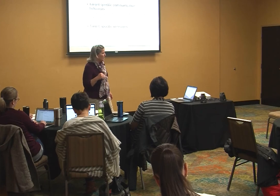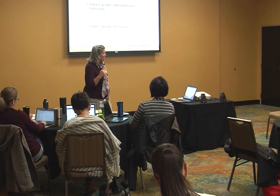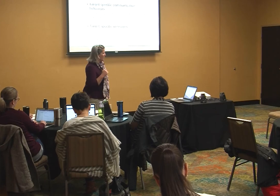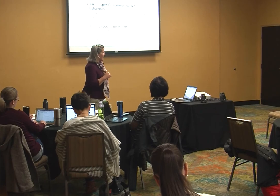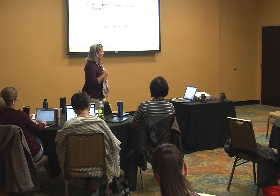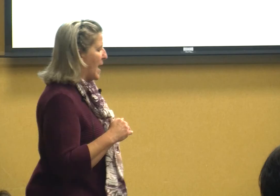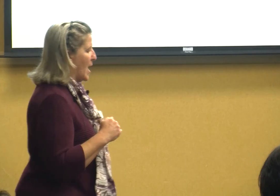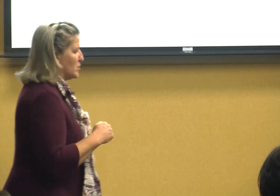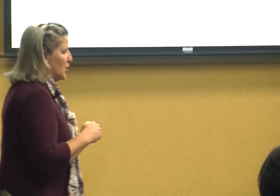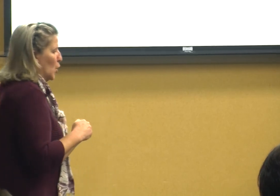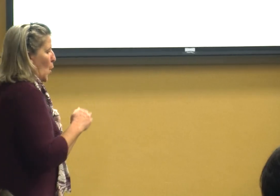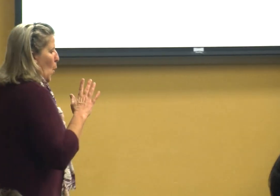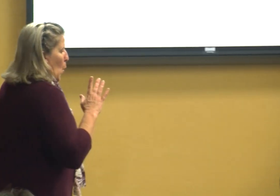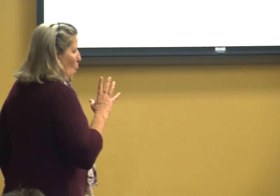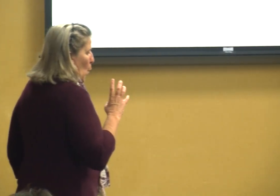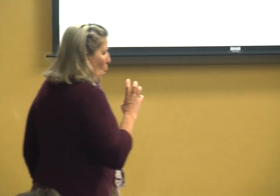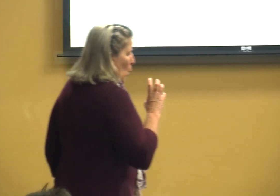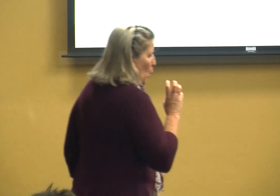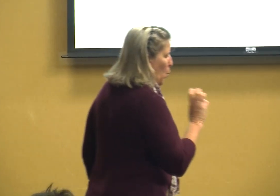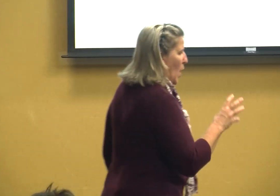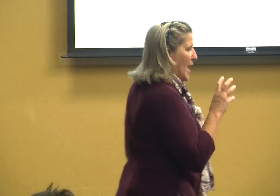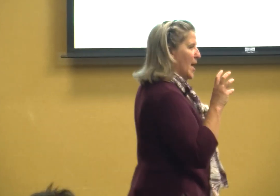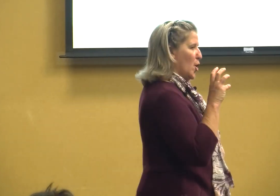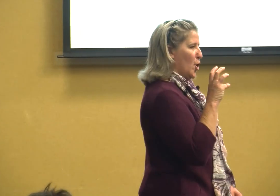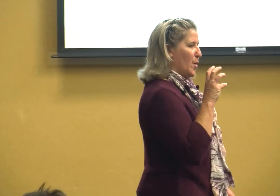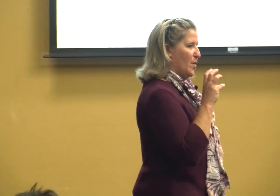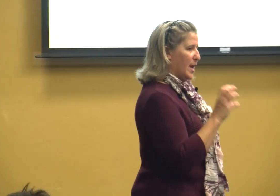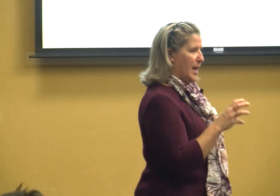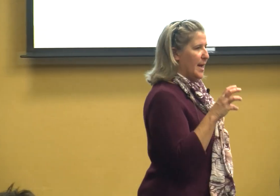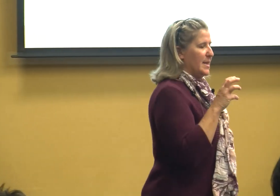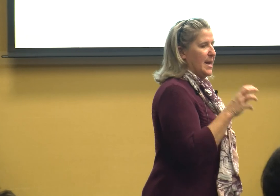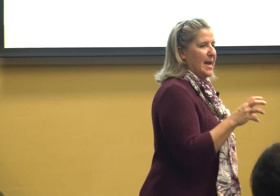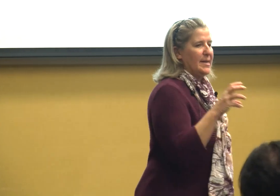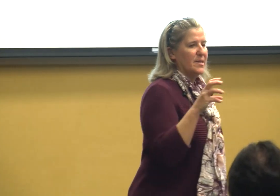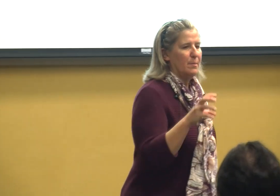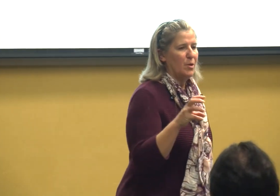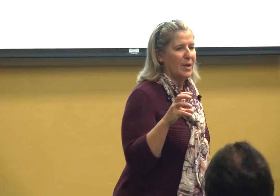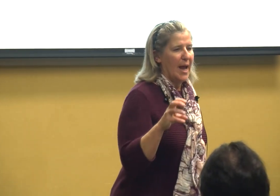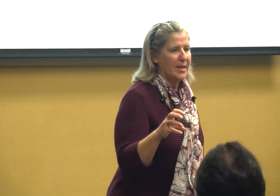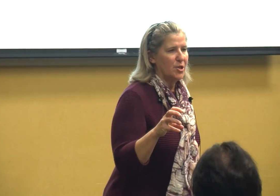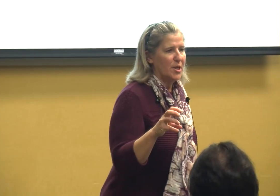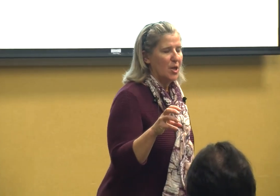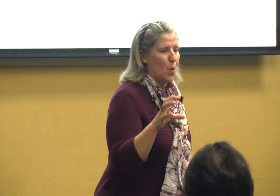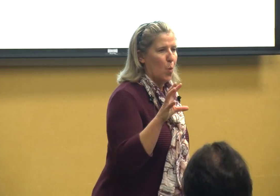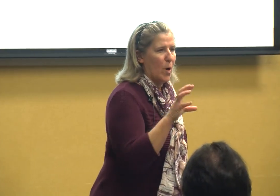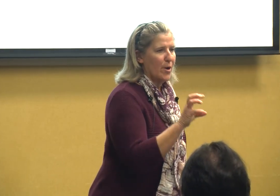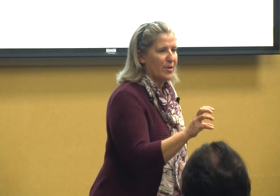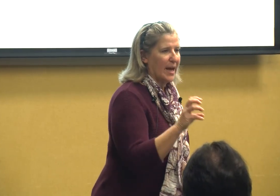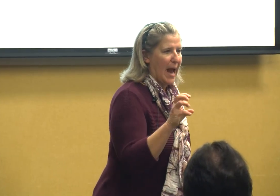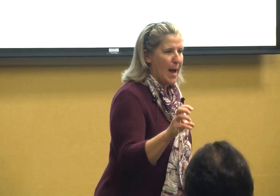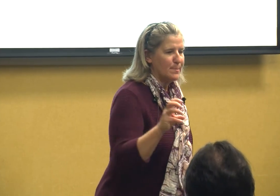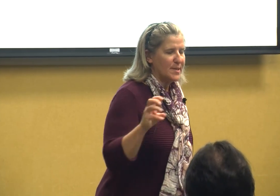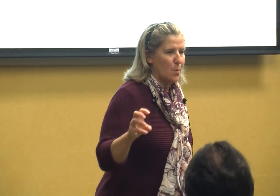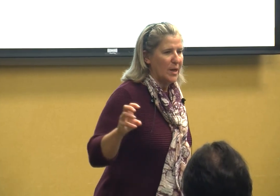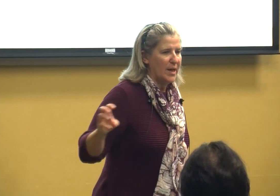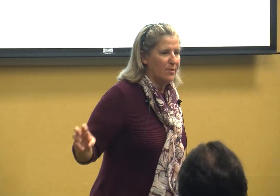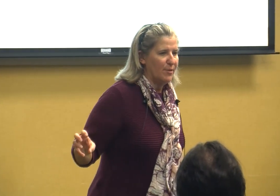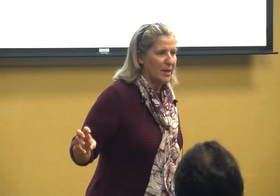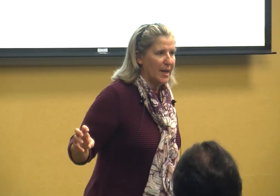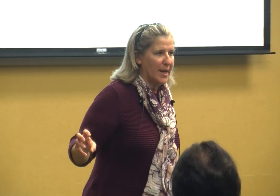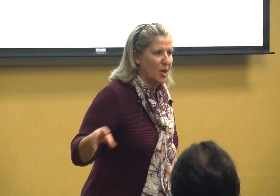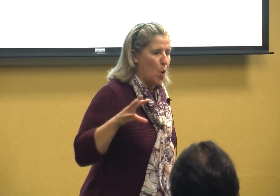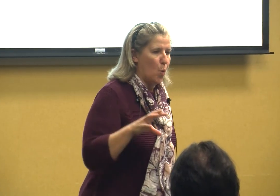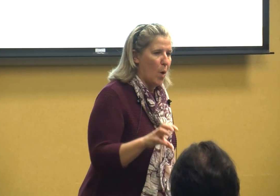to think about where the kid needs communication where are the gaps that we need to fill in what